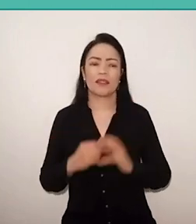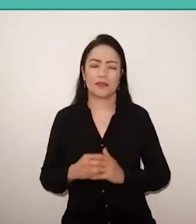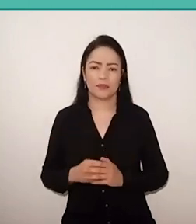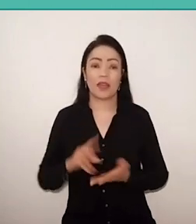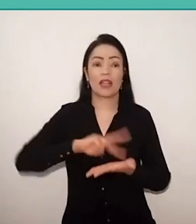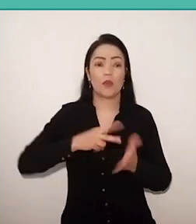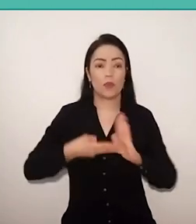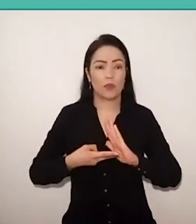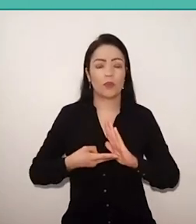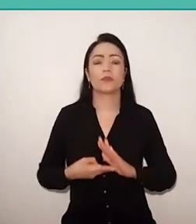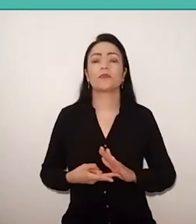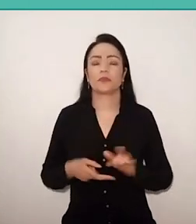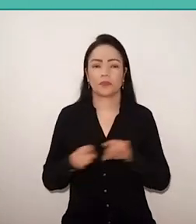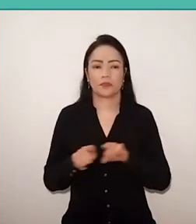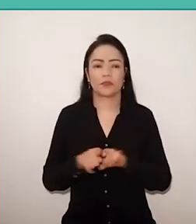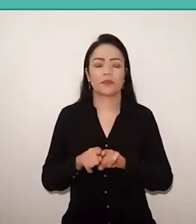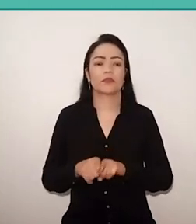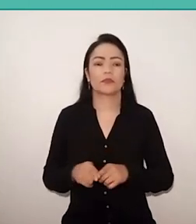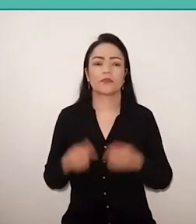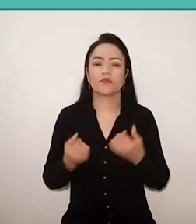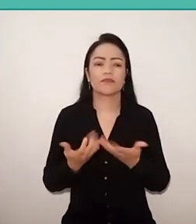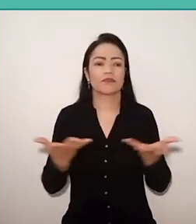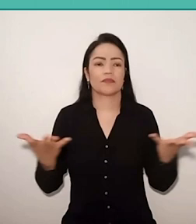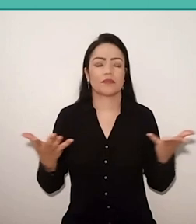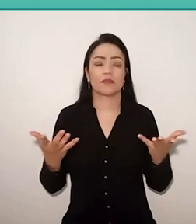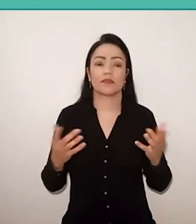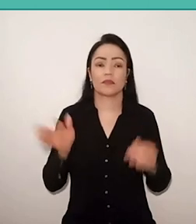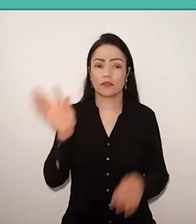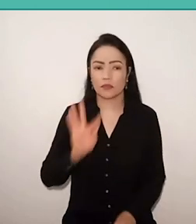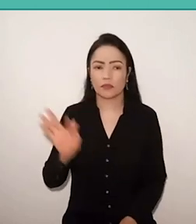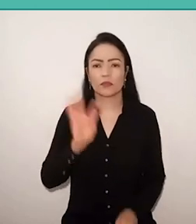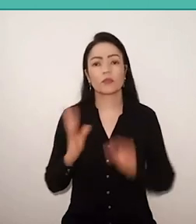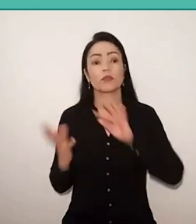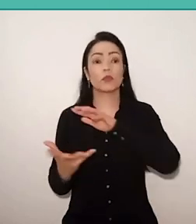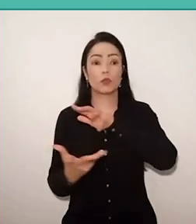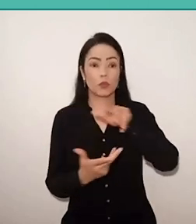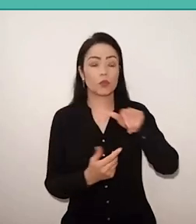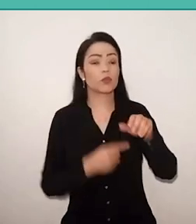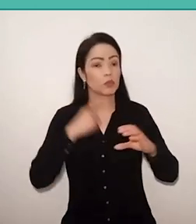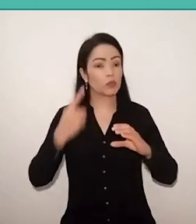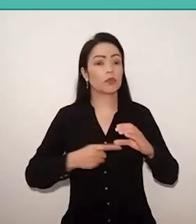and, therefore, defendant in the universities of the world, which is “Pedagogia do Oprimido”.